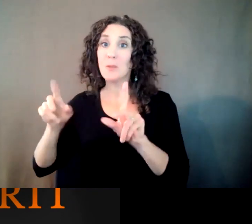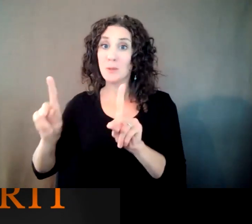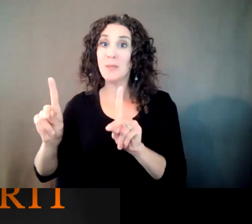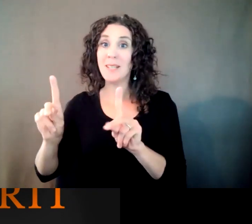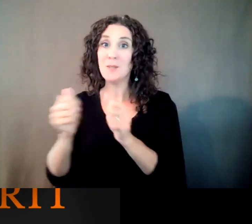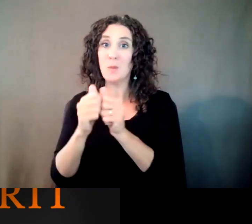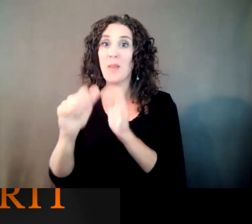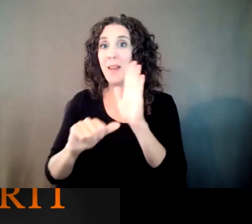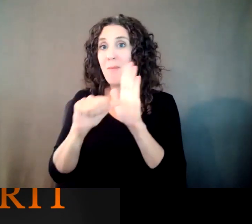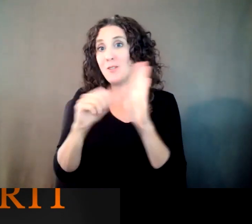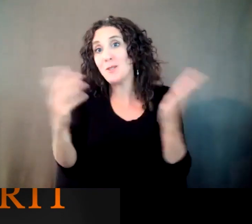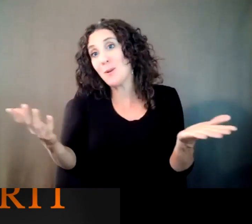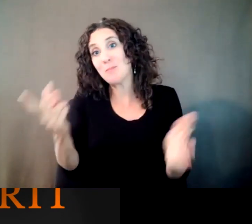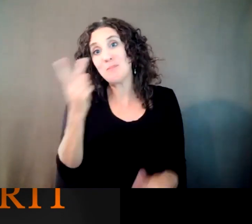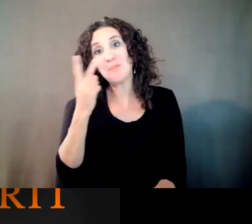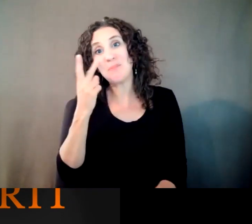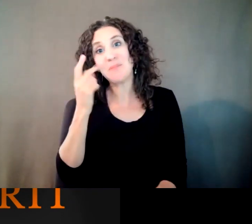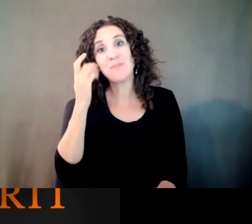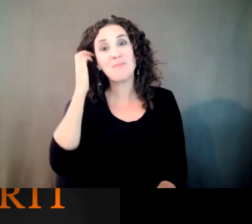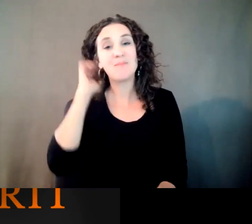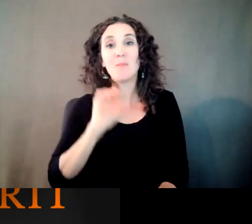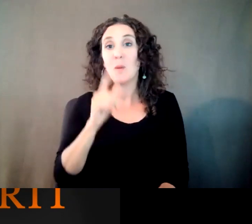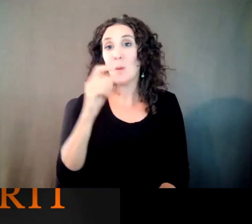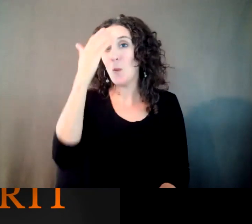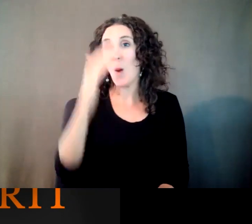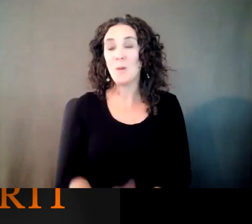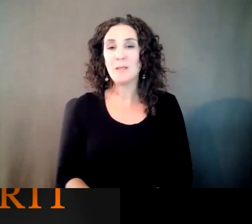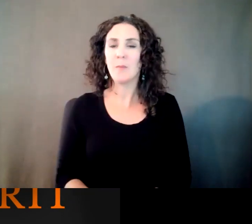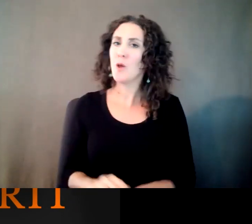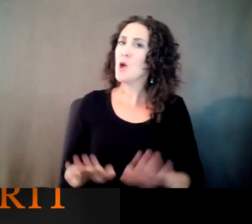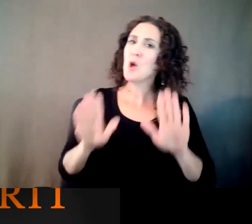So who knows. RON GOLDBERG: Great. And I know you mentioned,